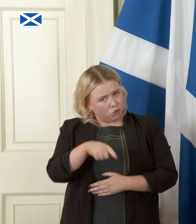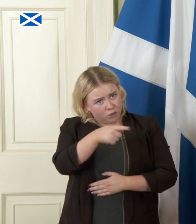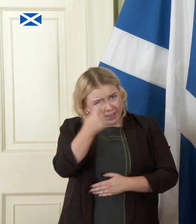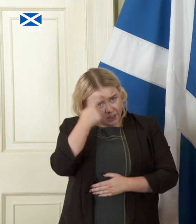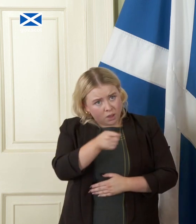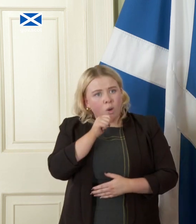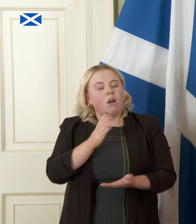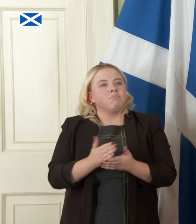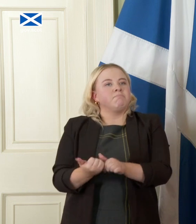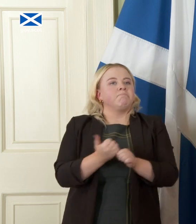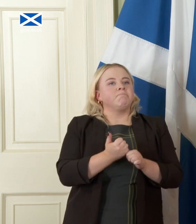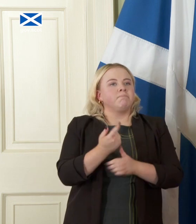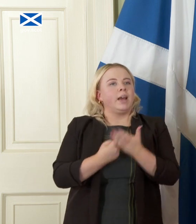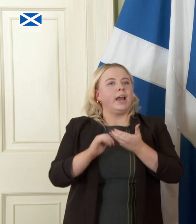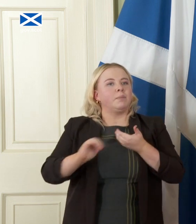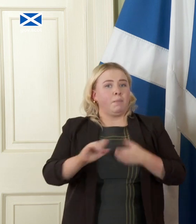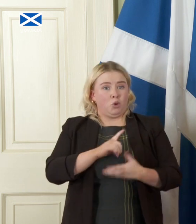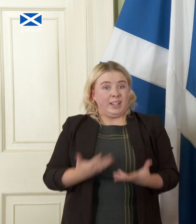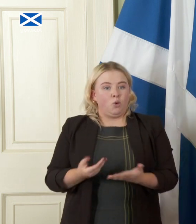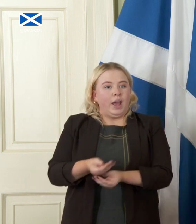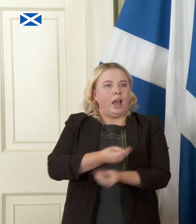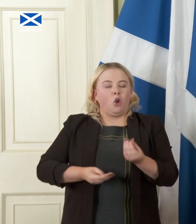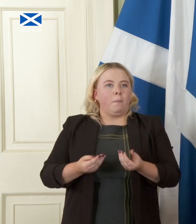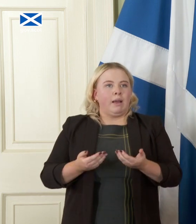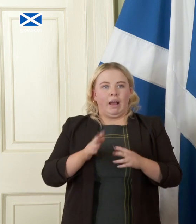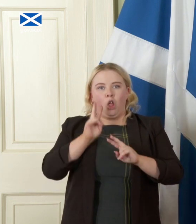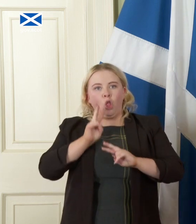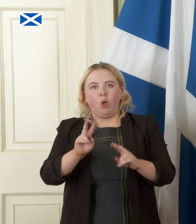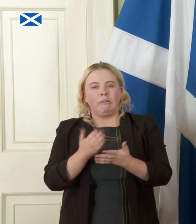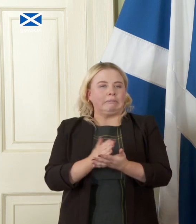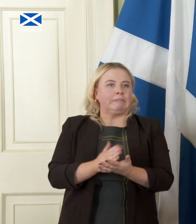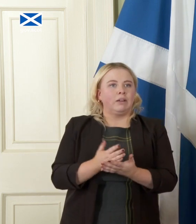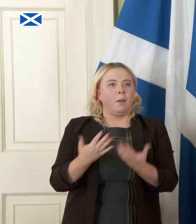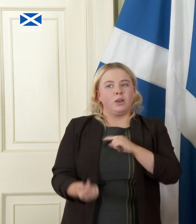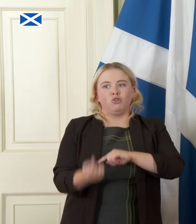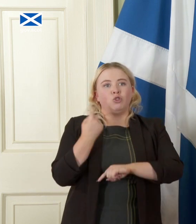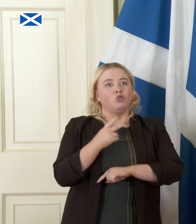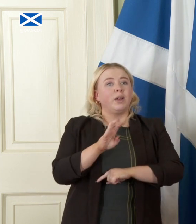economic outlook now is so much more uncertain than it than it was back in 2014 in the last vote